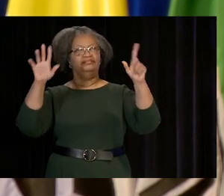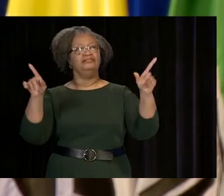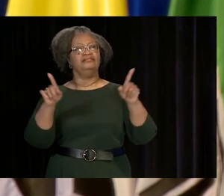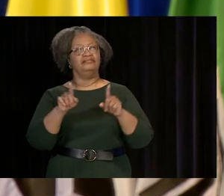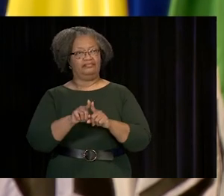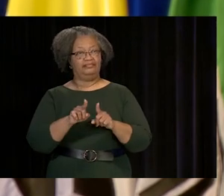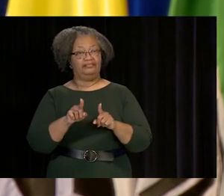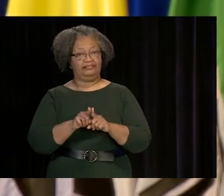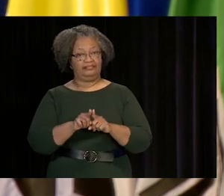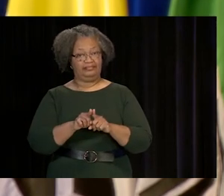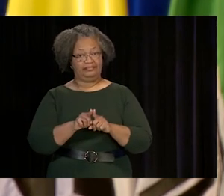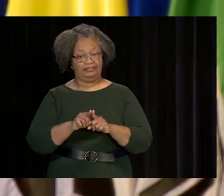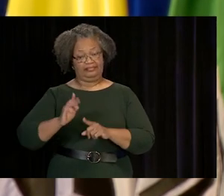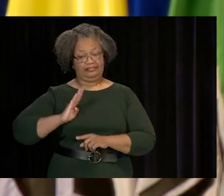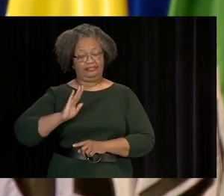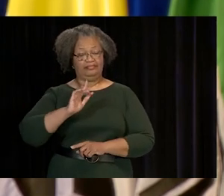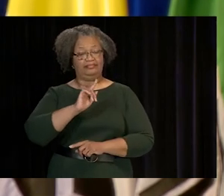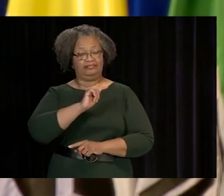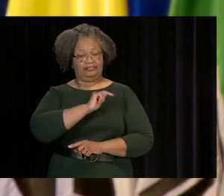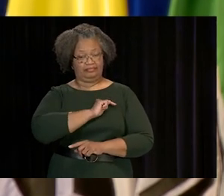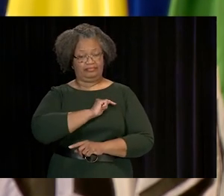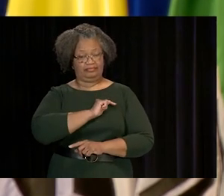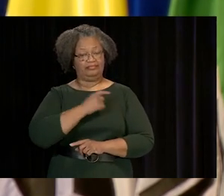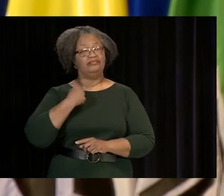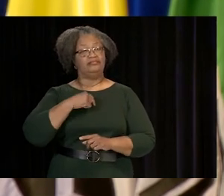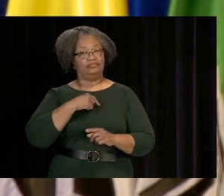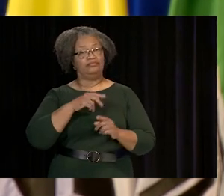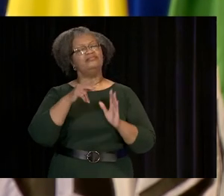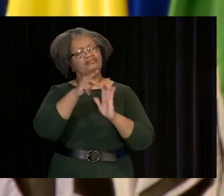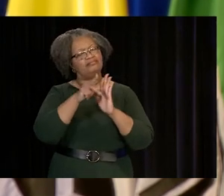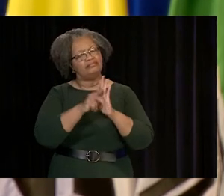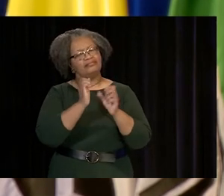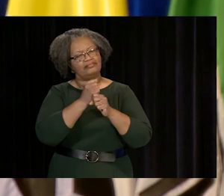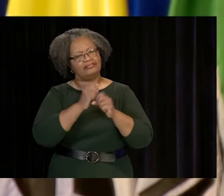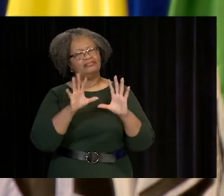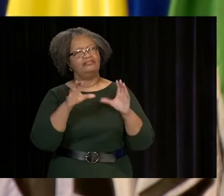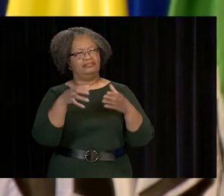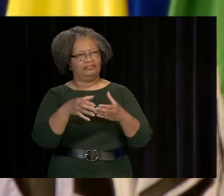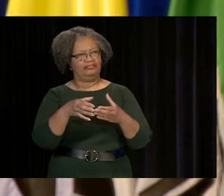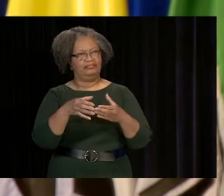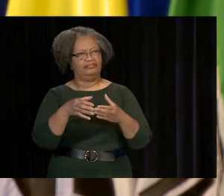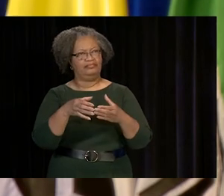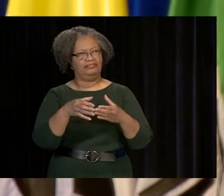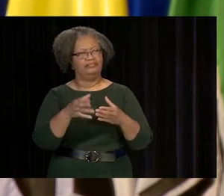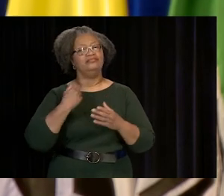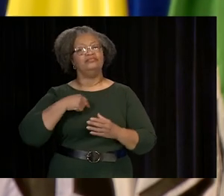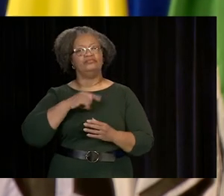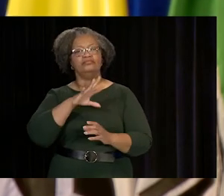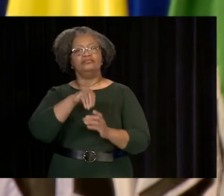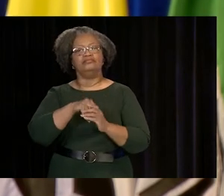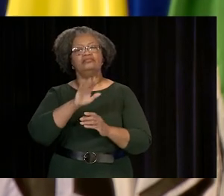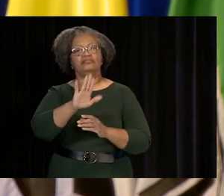WE APPROVE TUITION, TAXES, TAX RATES, CONTRACTS, PURCHASES,